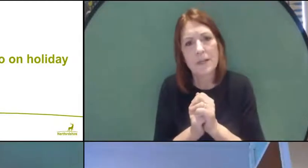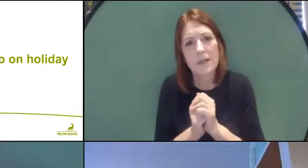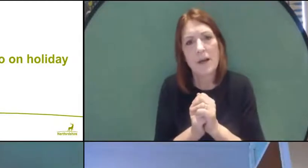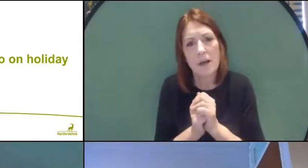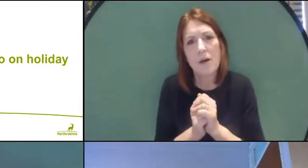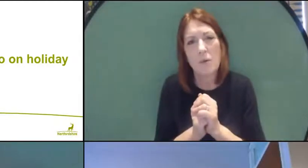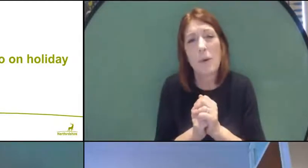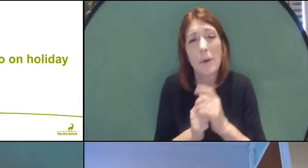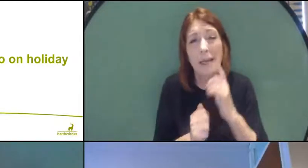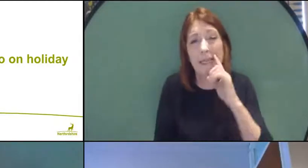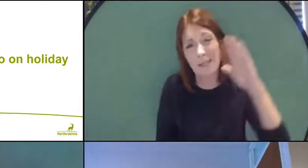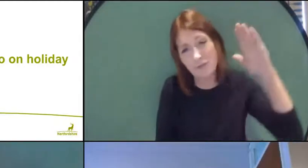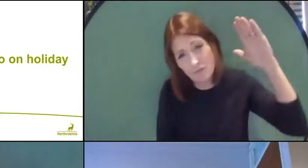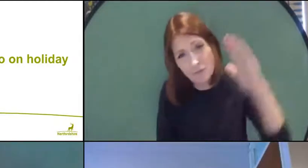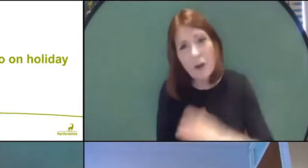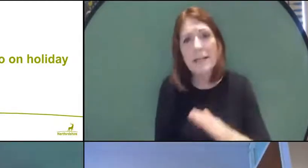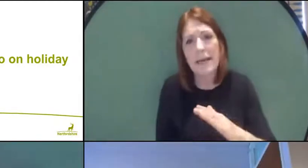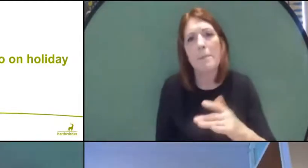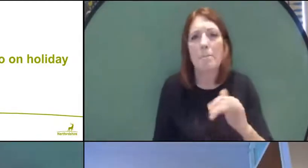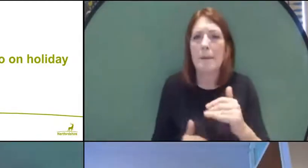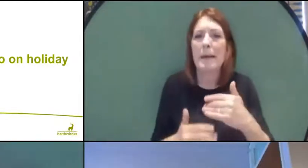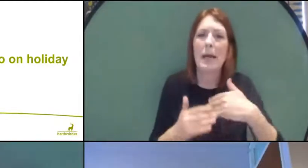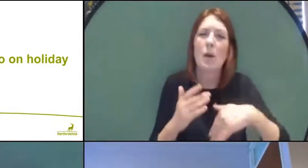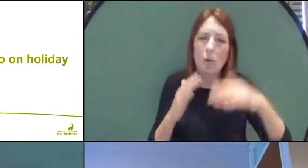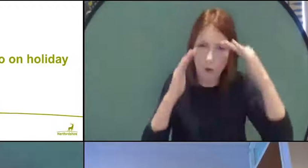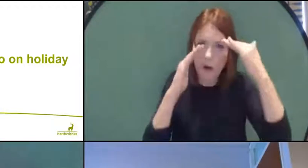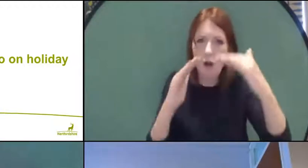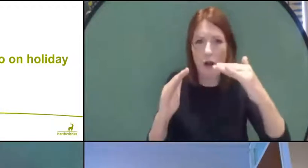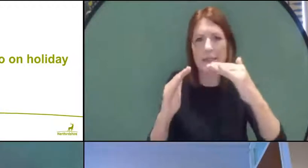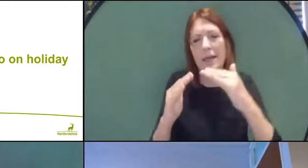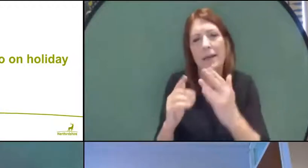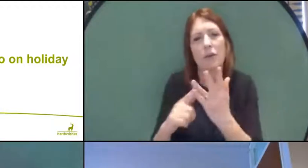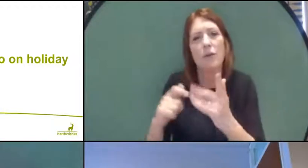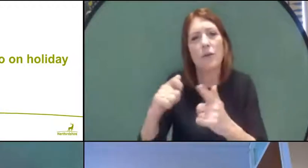right down - but let's wait for the Government to give us the guidance on that.